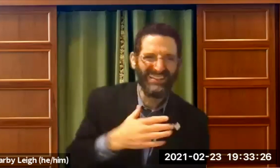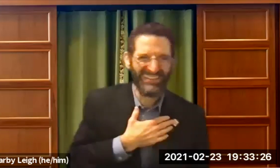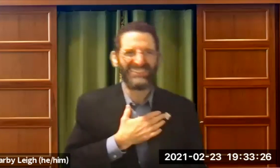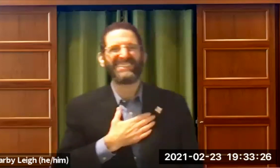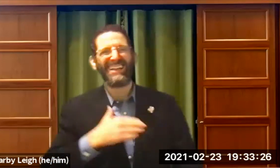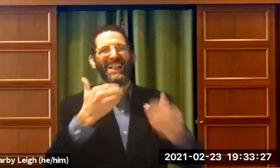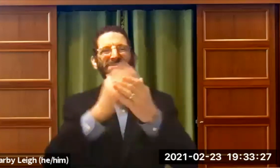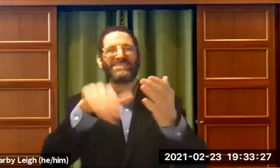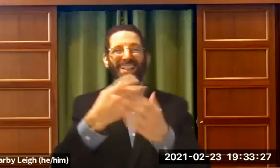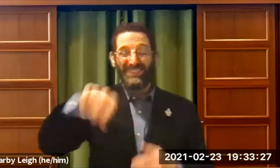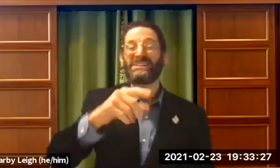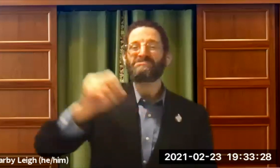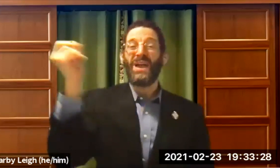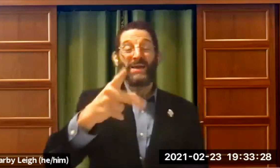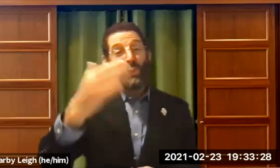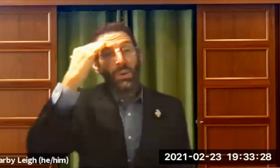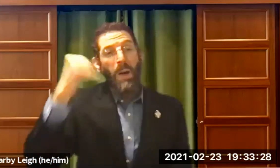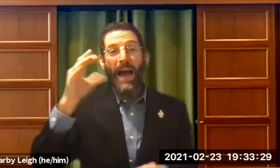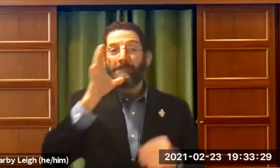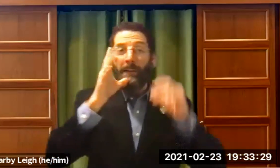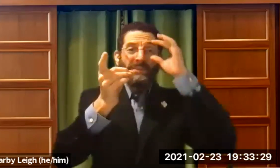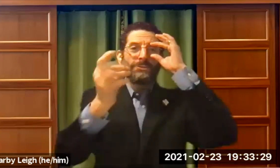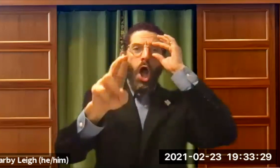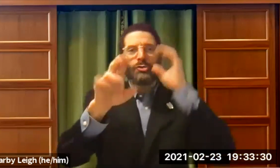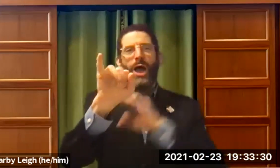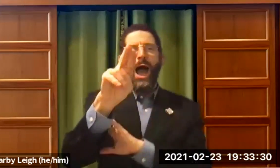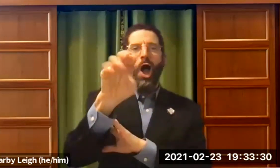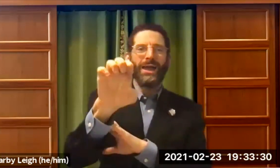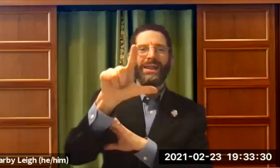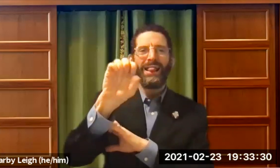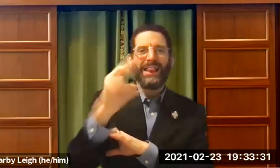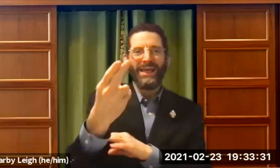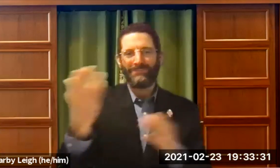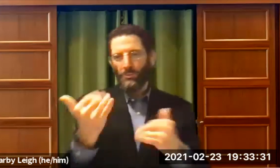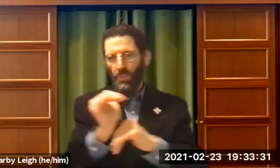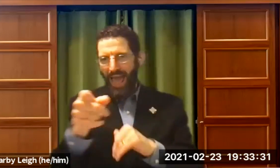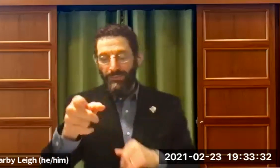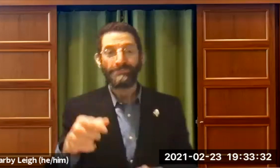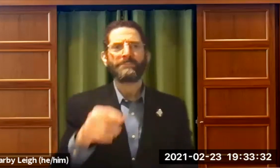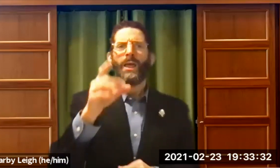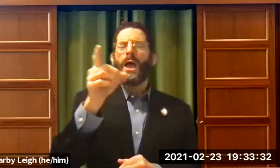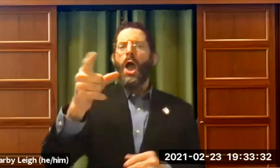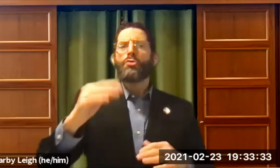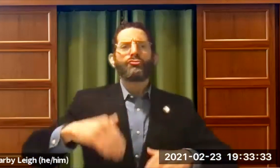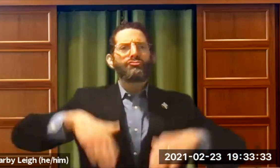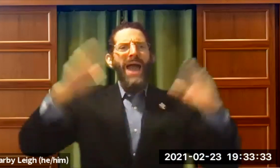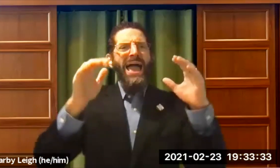So almost all of you . Many of you know my mom. Okay. So you know my mom. Dr. Irene L eigh.